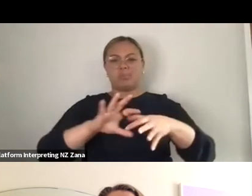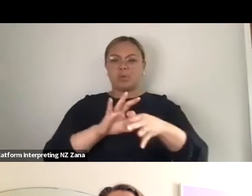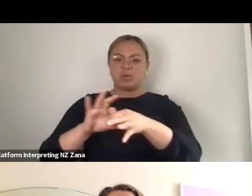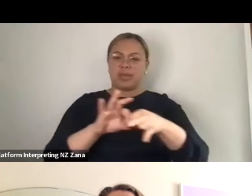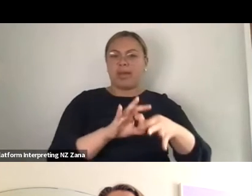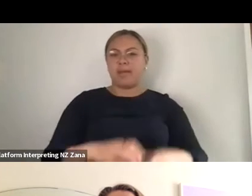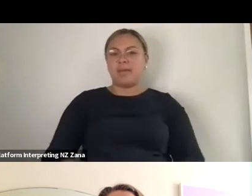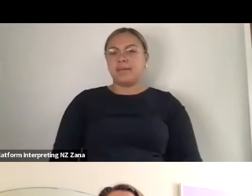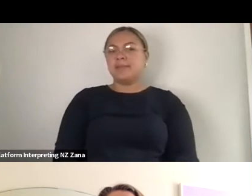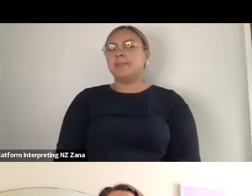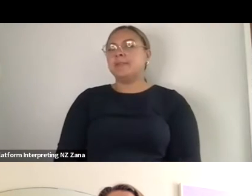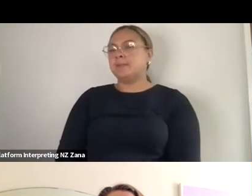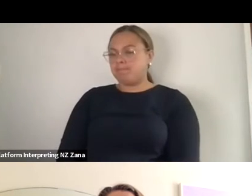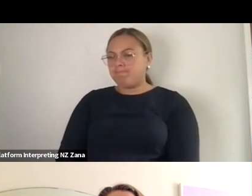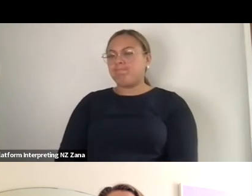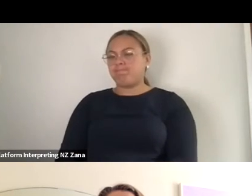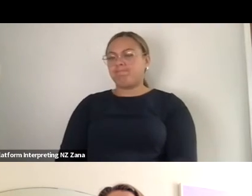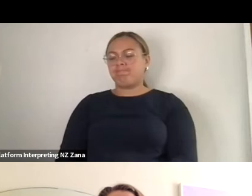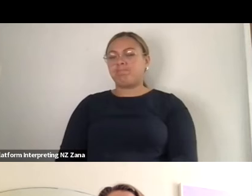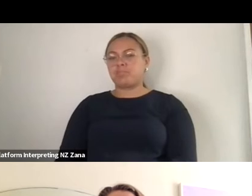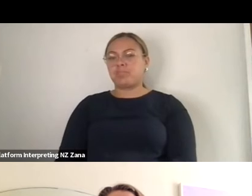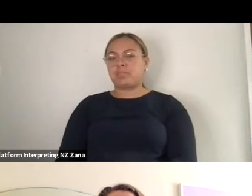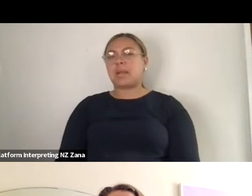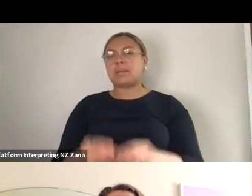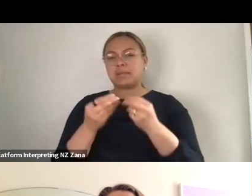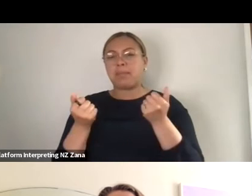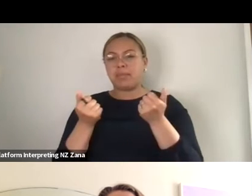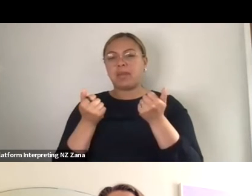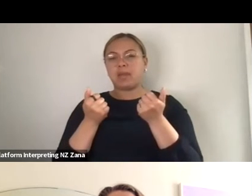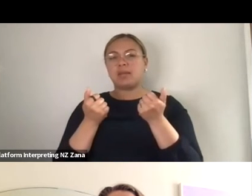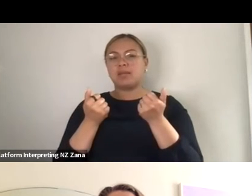So I think yeah, there is something about also what Rodney was talking about with this,